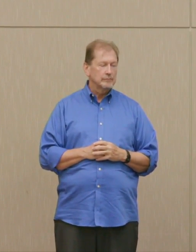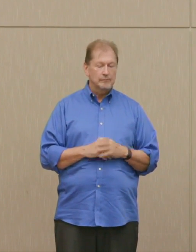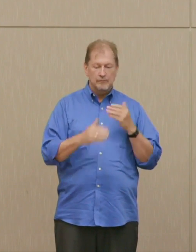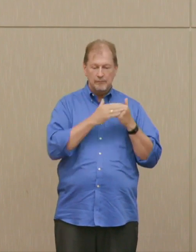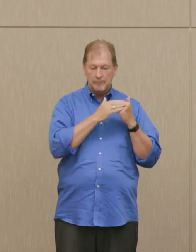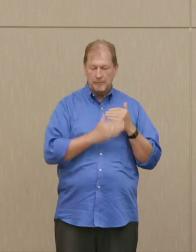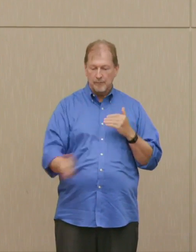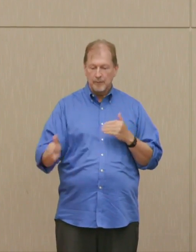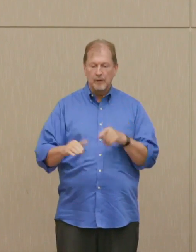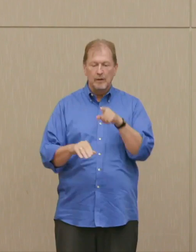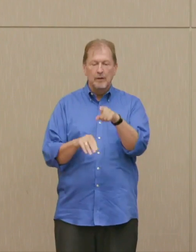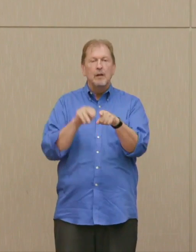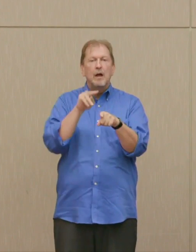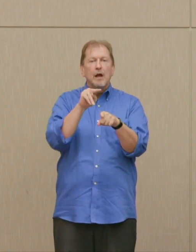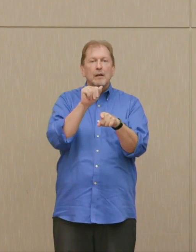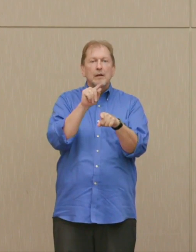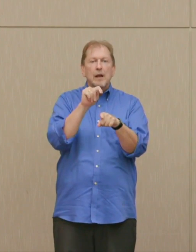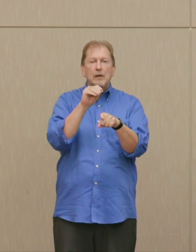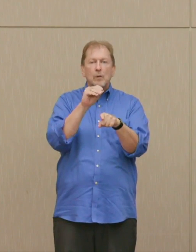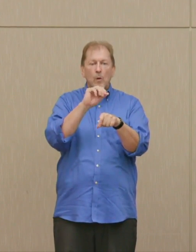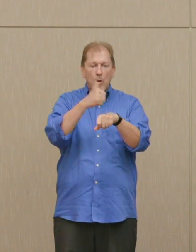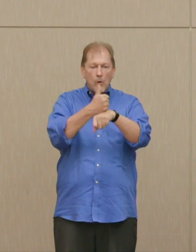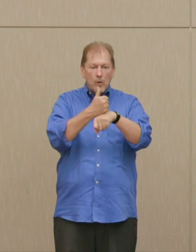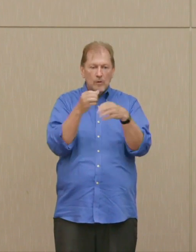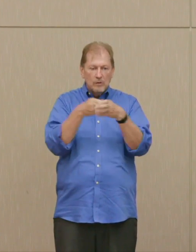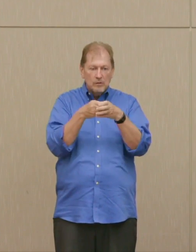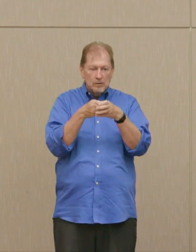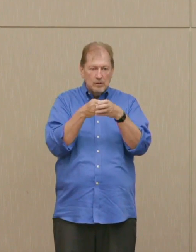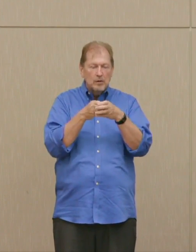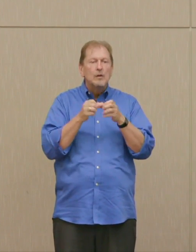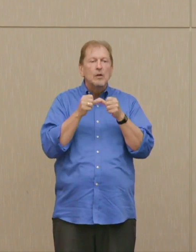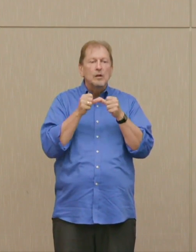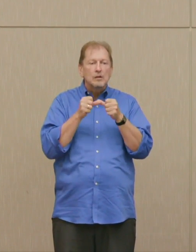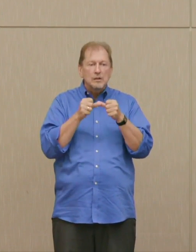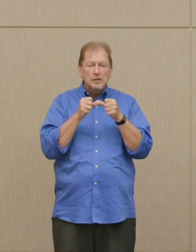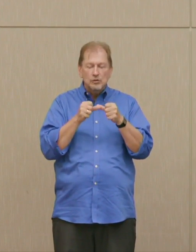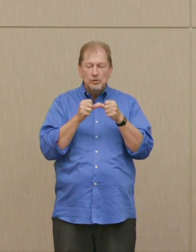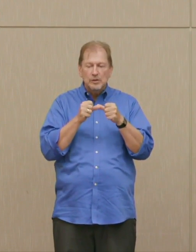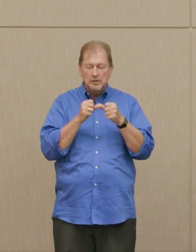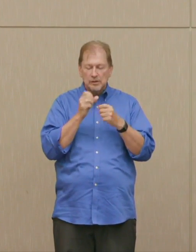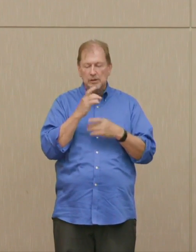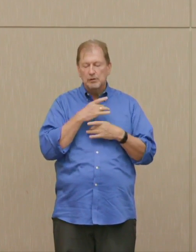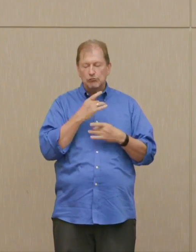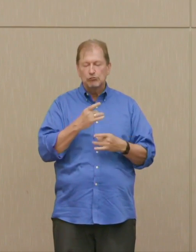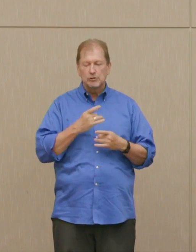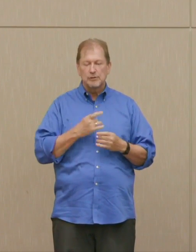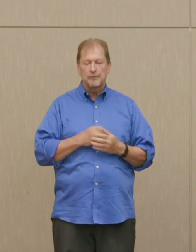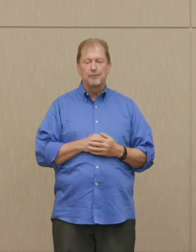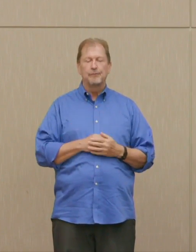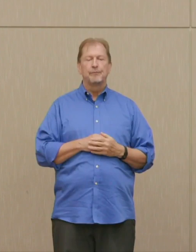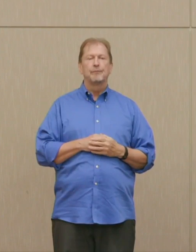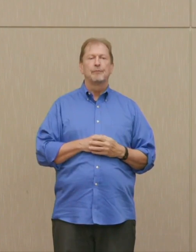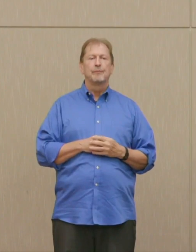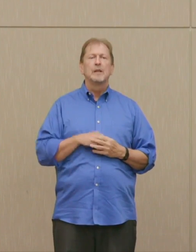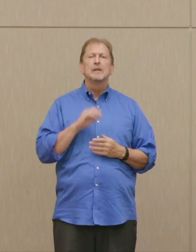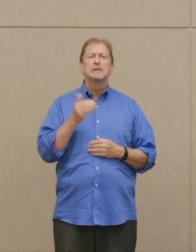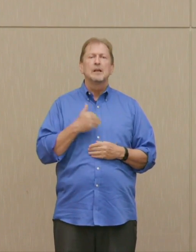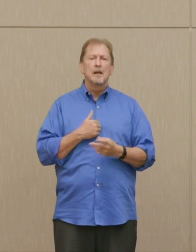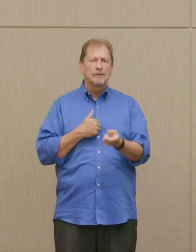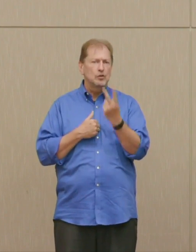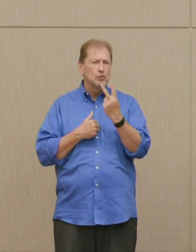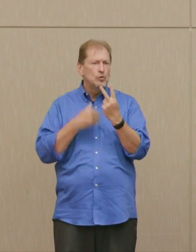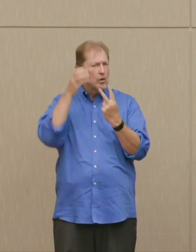was, and continue to be ... and I want to introduce distinctively two related concepts.